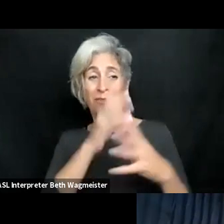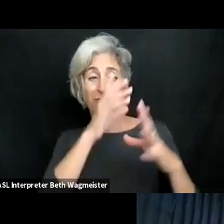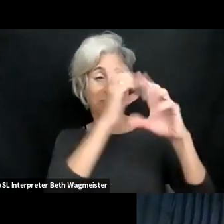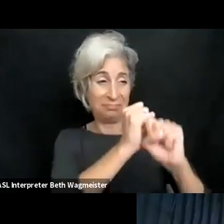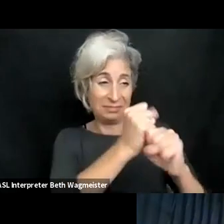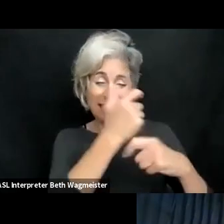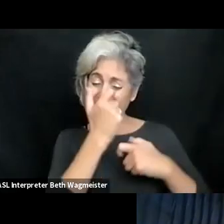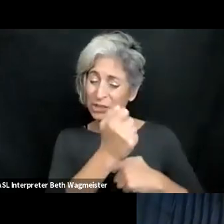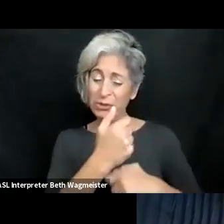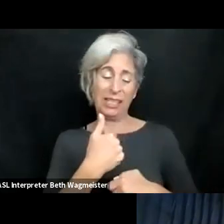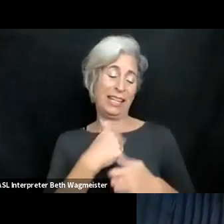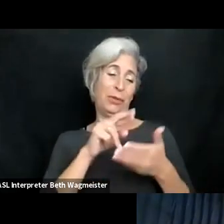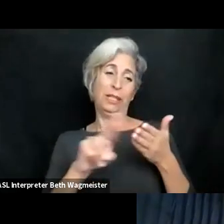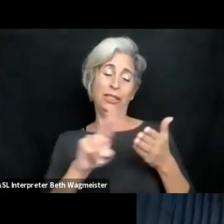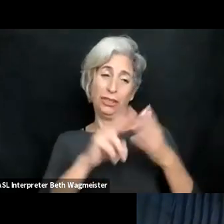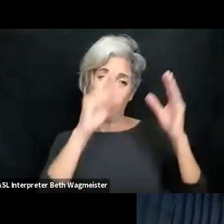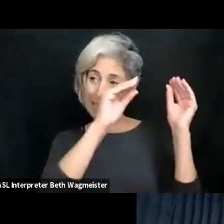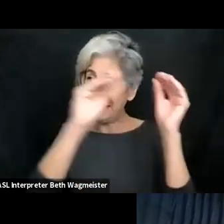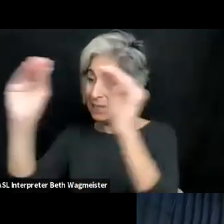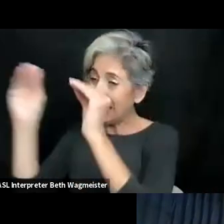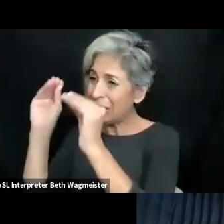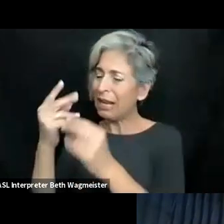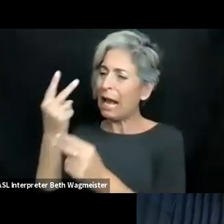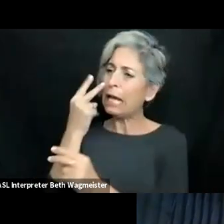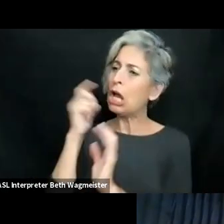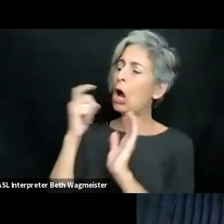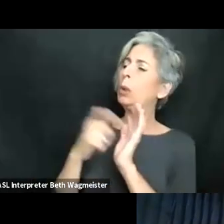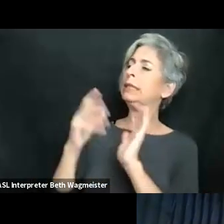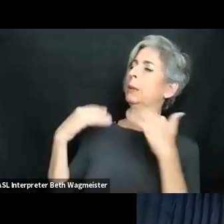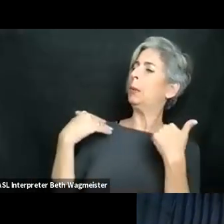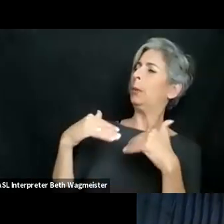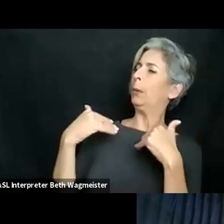they are usable by people with disabilities. That's